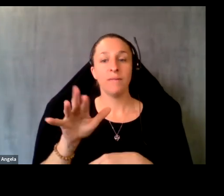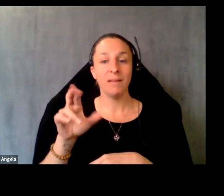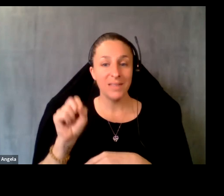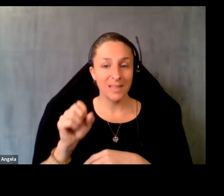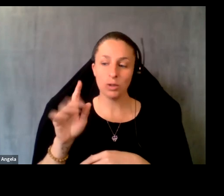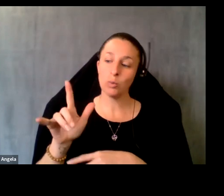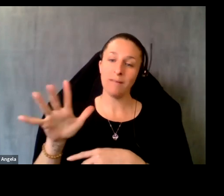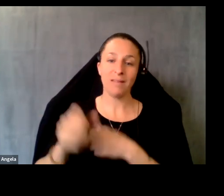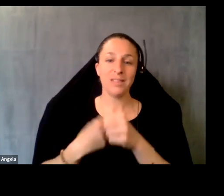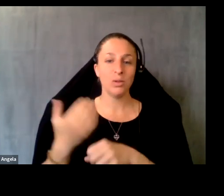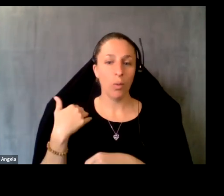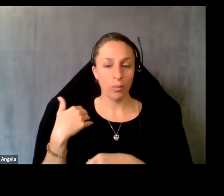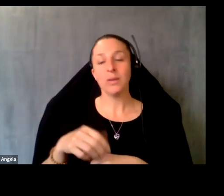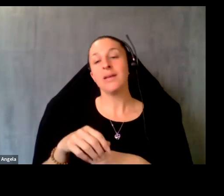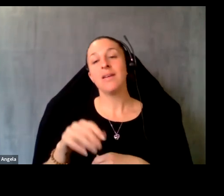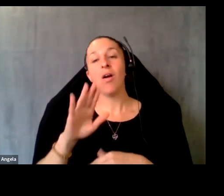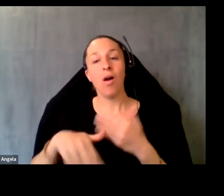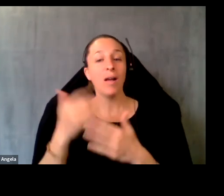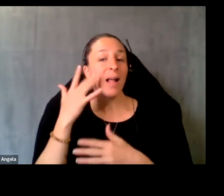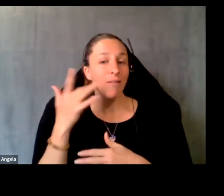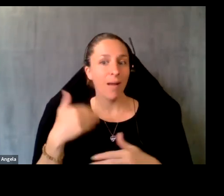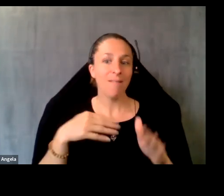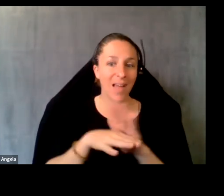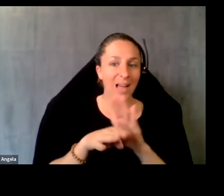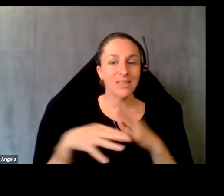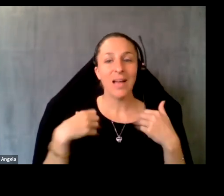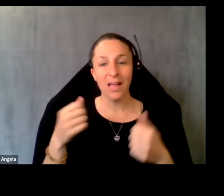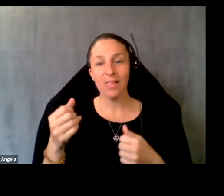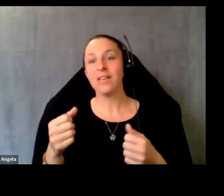all Californians had access to health insurance couples and after the passing of the affordable